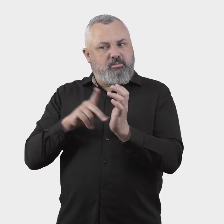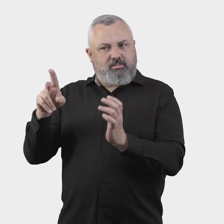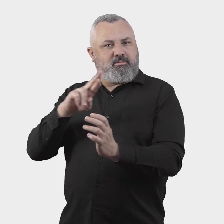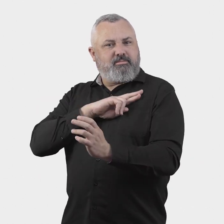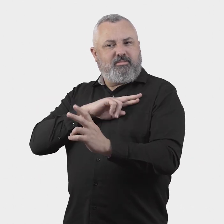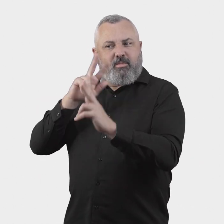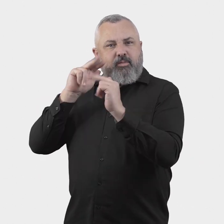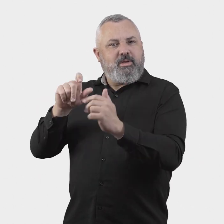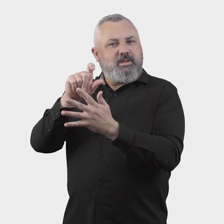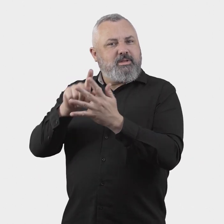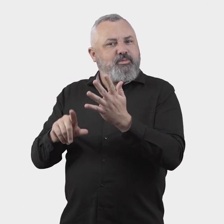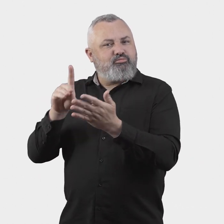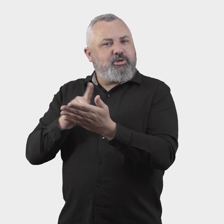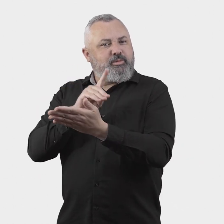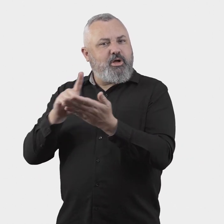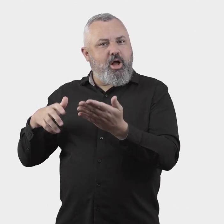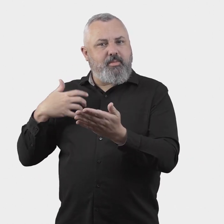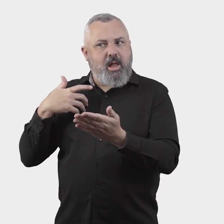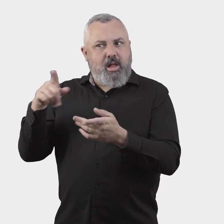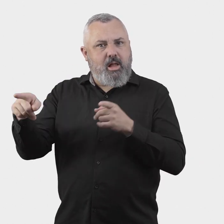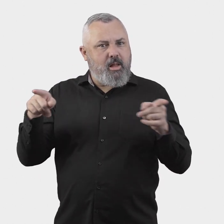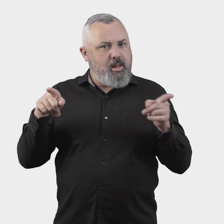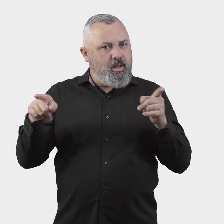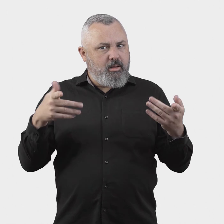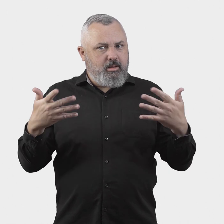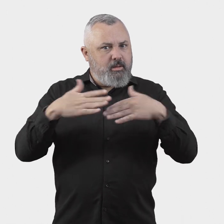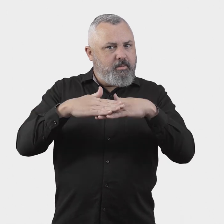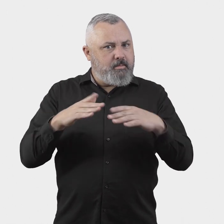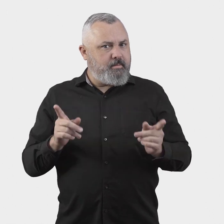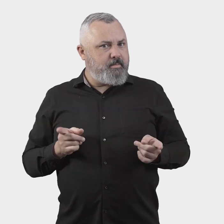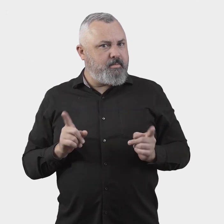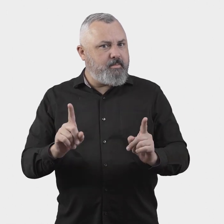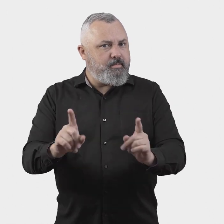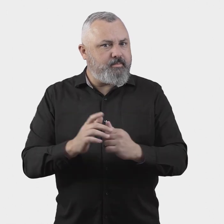existing role as the complaint handling body for disability discrimination.